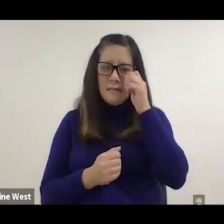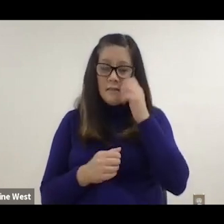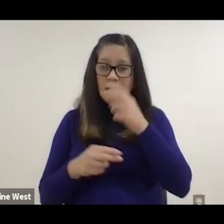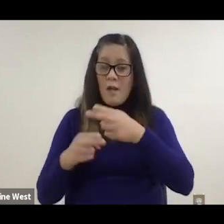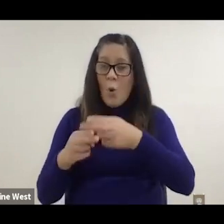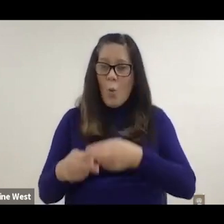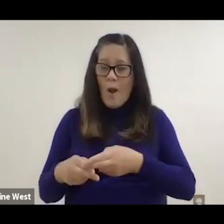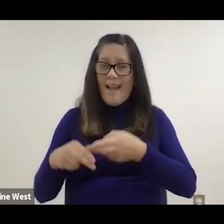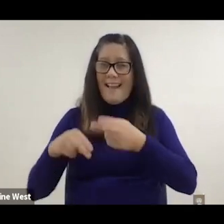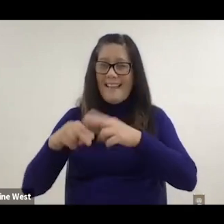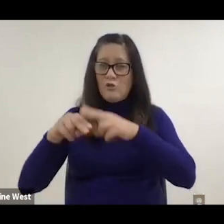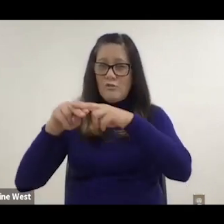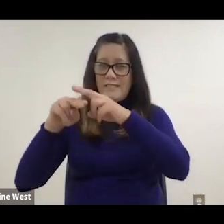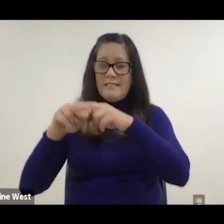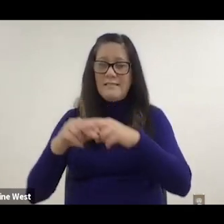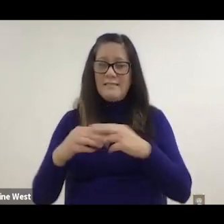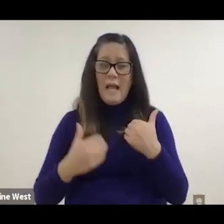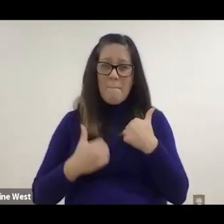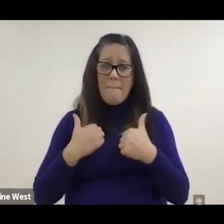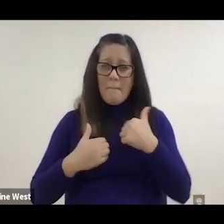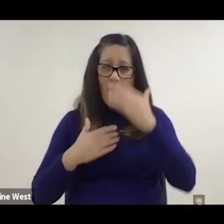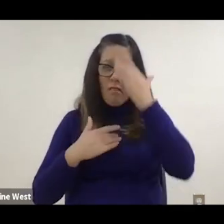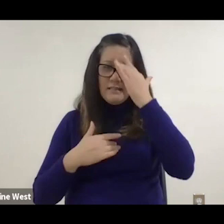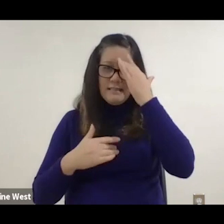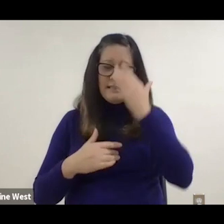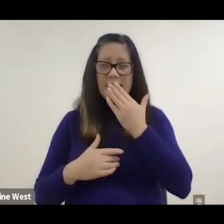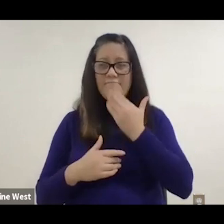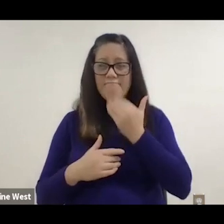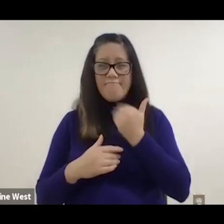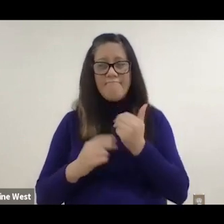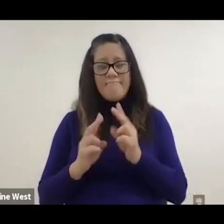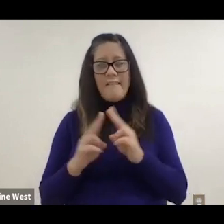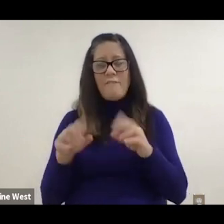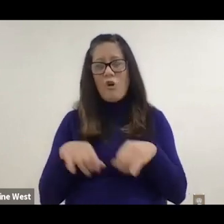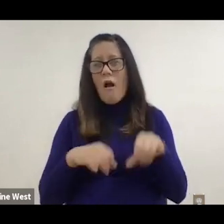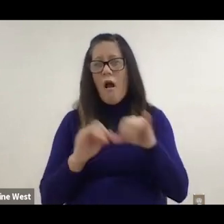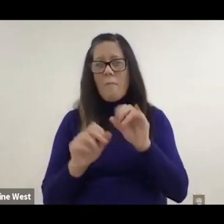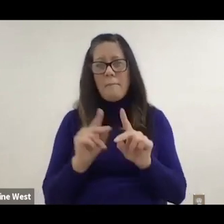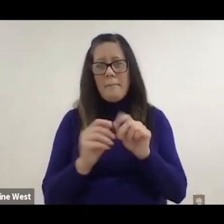metabolic disease, or unfortunately, too common among people disabilities.